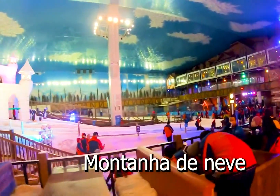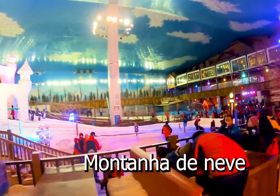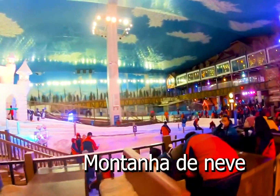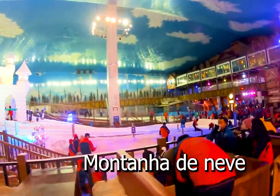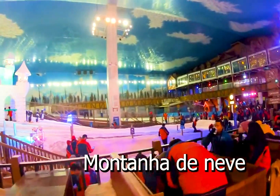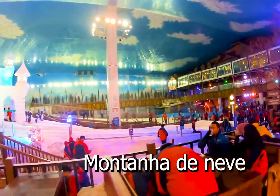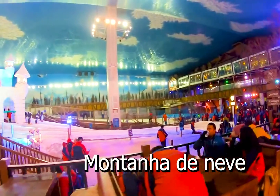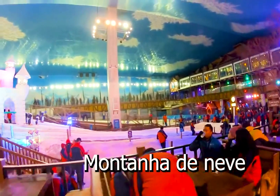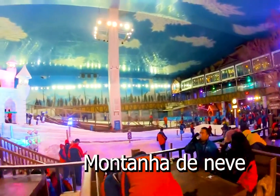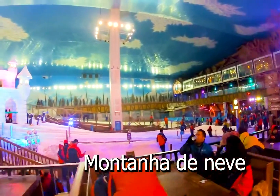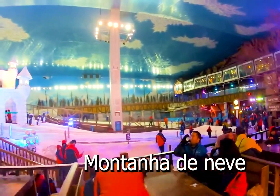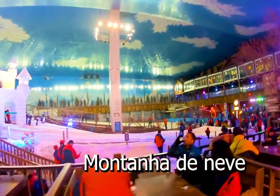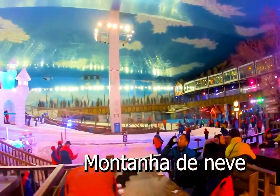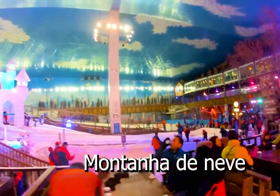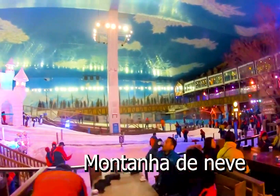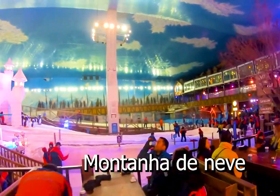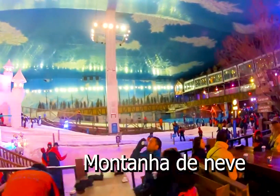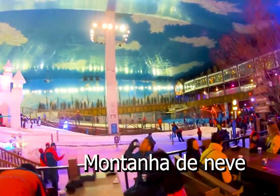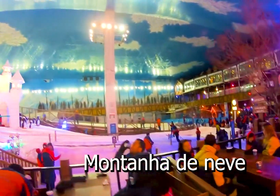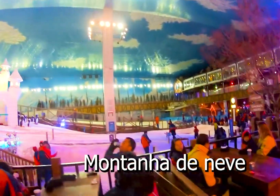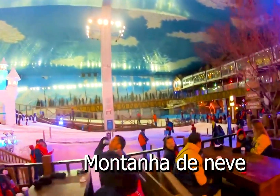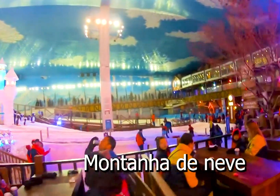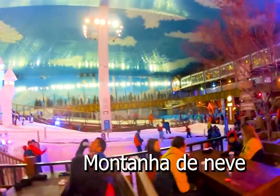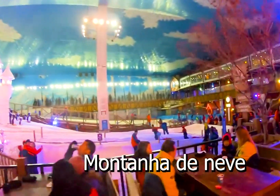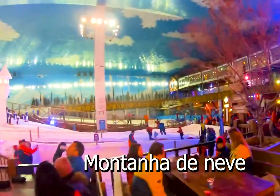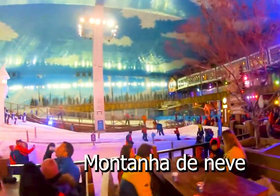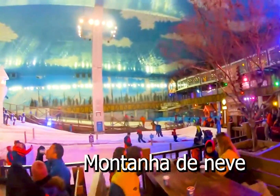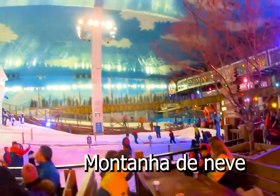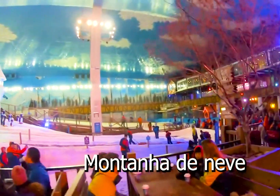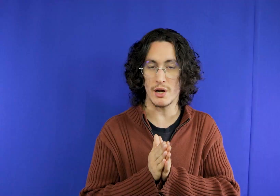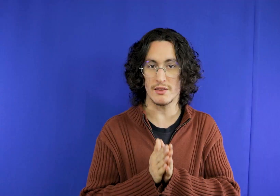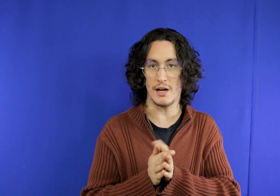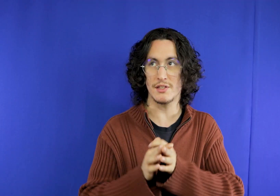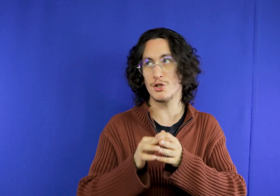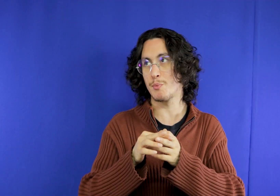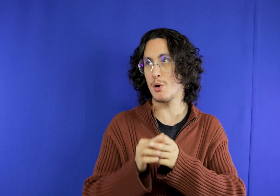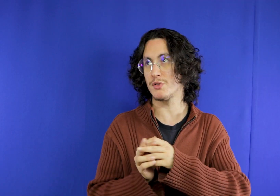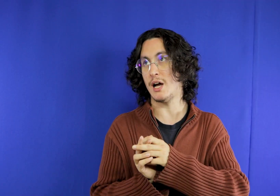in Iceland So you will have lunch there even're the same thing in time to go okay let me